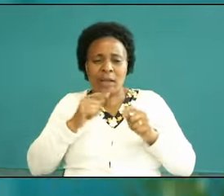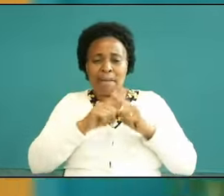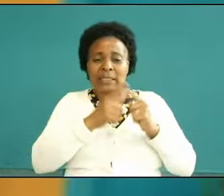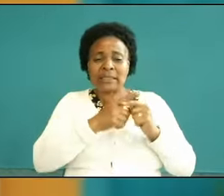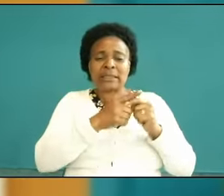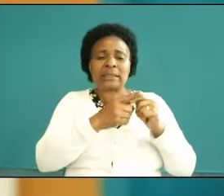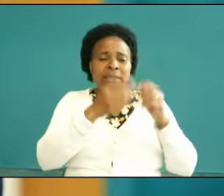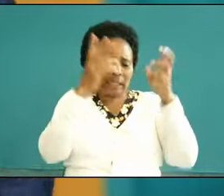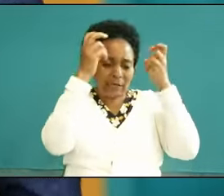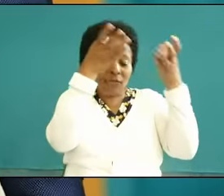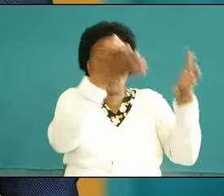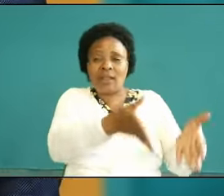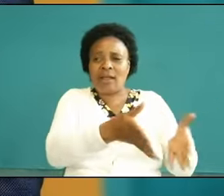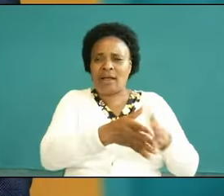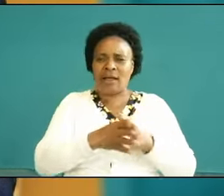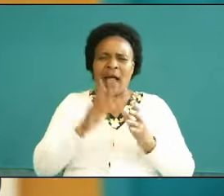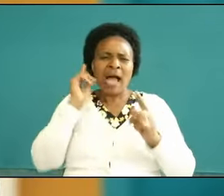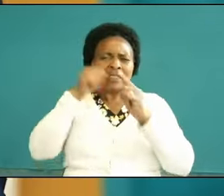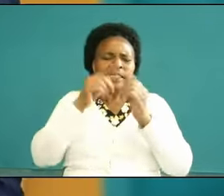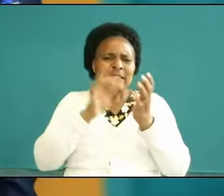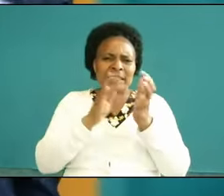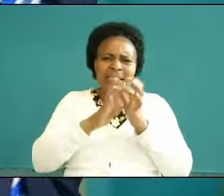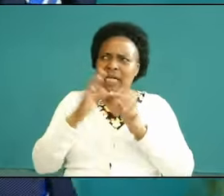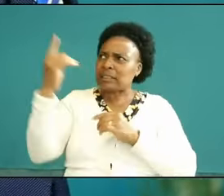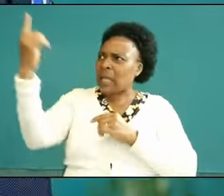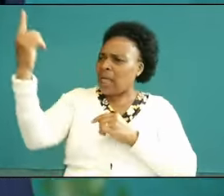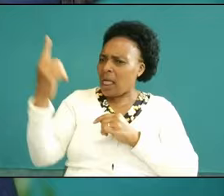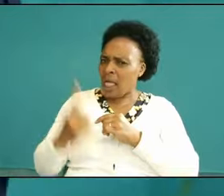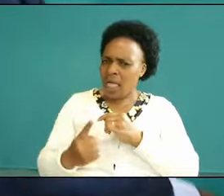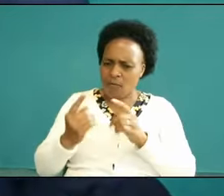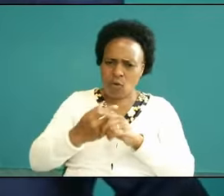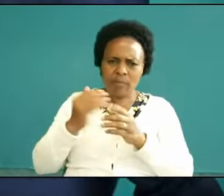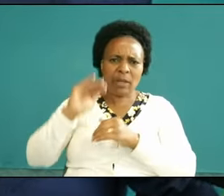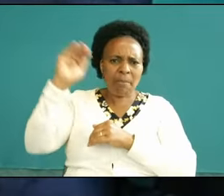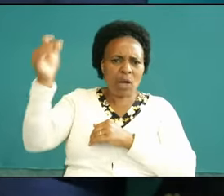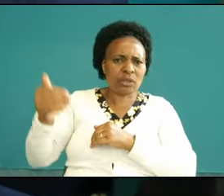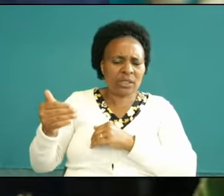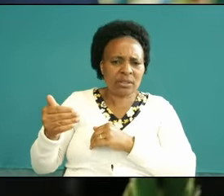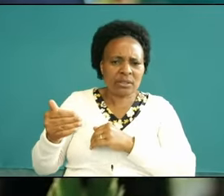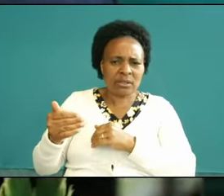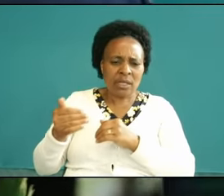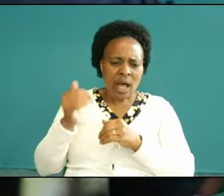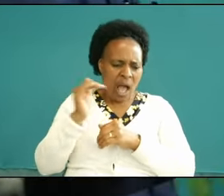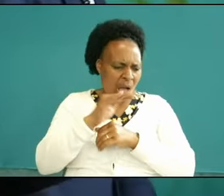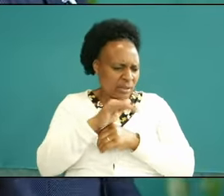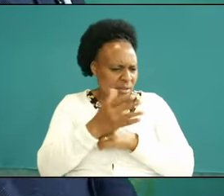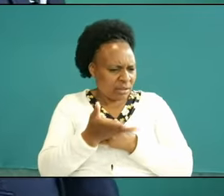thaton can move until Jesus comes down from the mountain he comes down the valley and he meets a